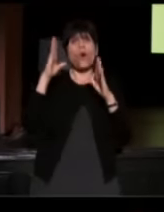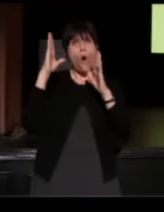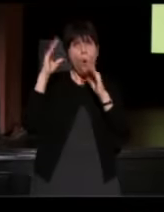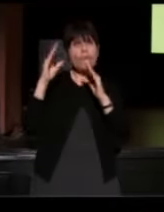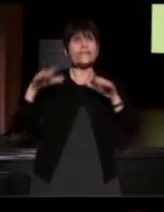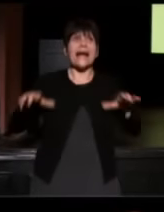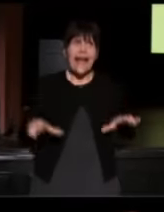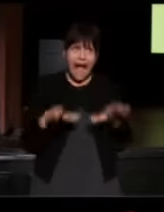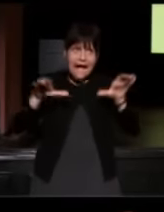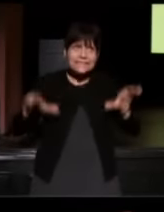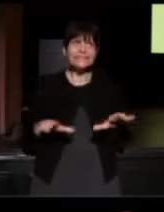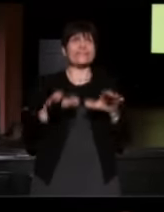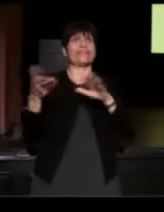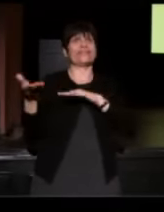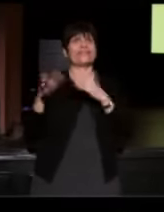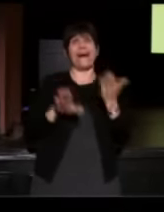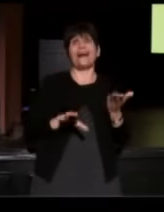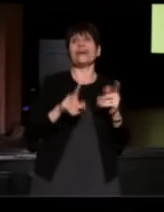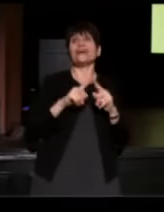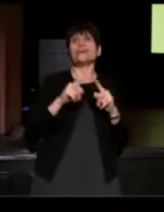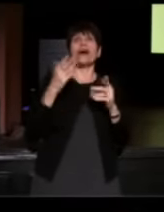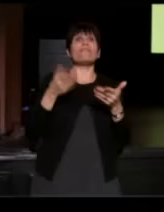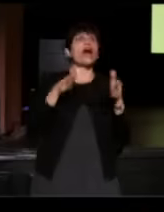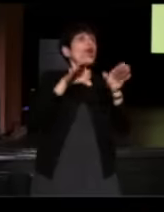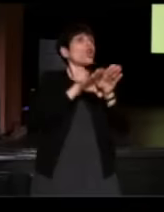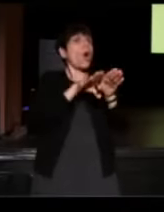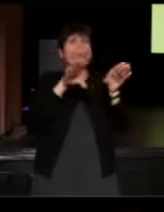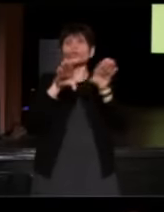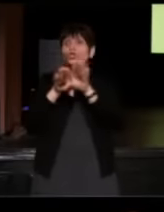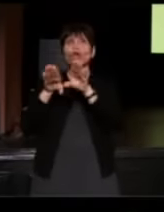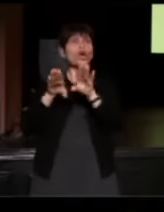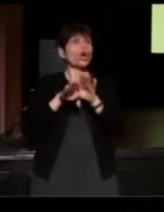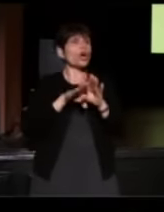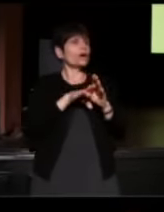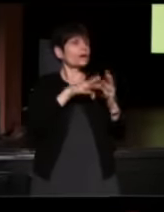and it gives you the chance to have that sort of closure with someone you care about now.